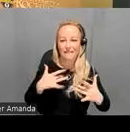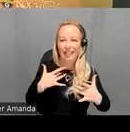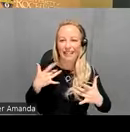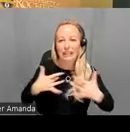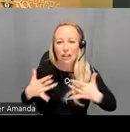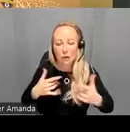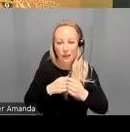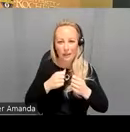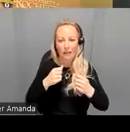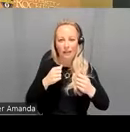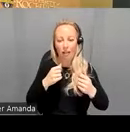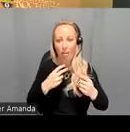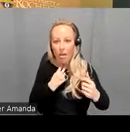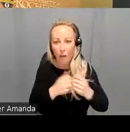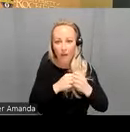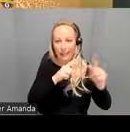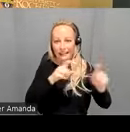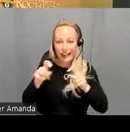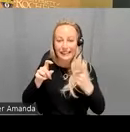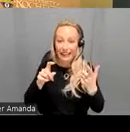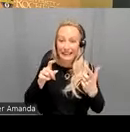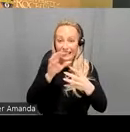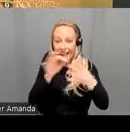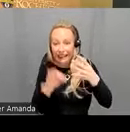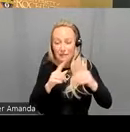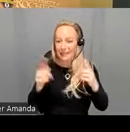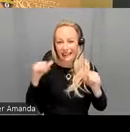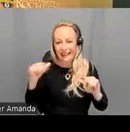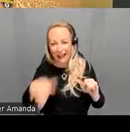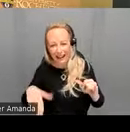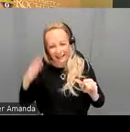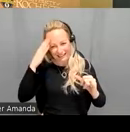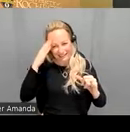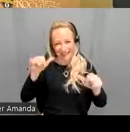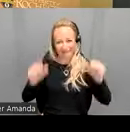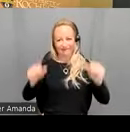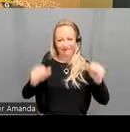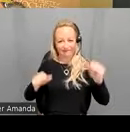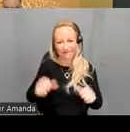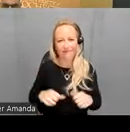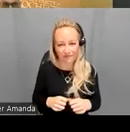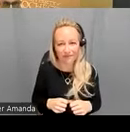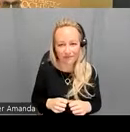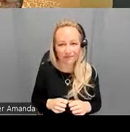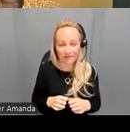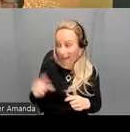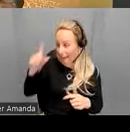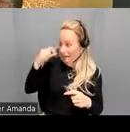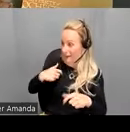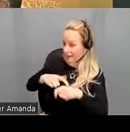the alternative even though they are still bad okay I think we have time for one more question